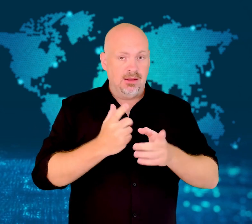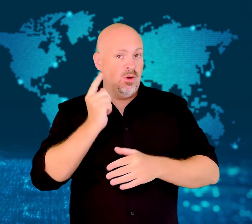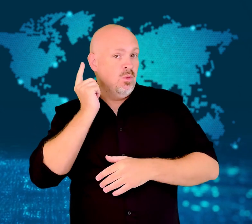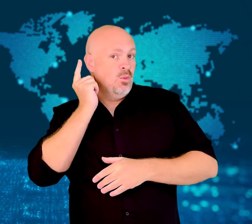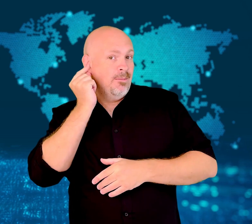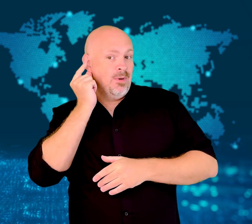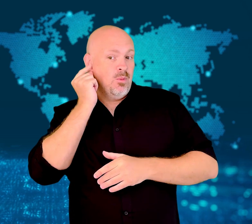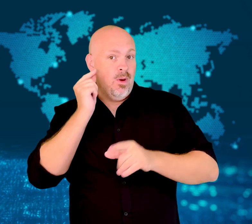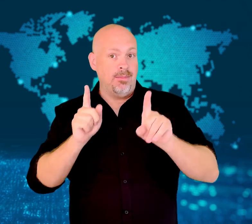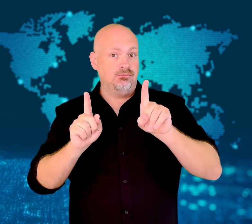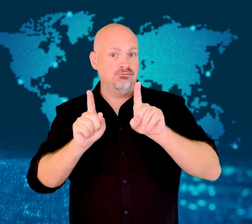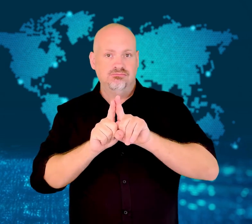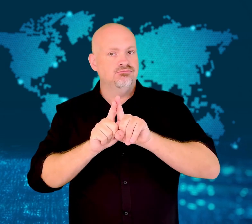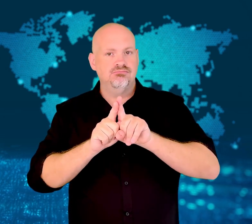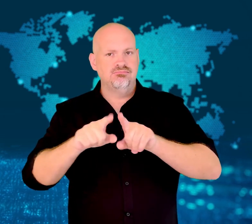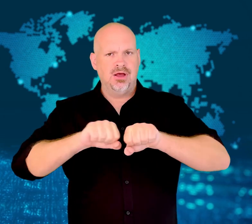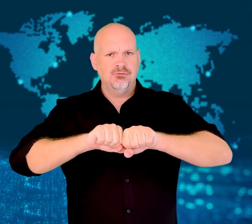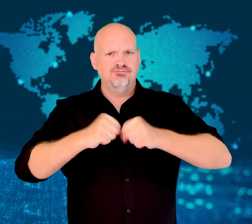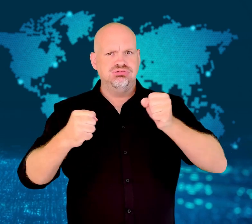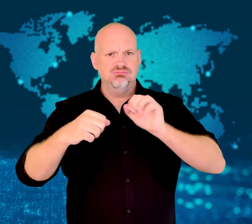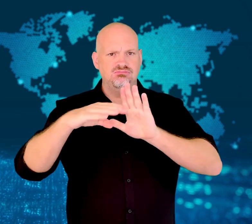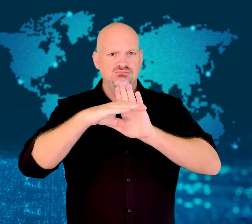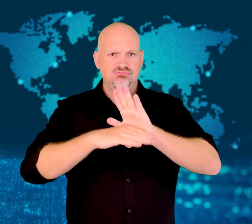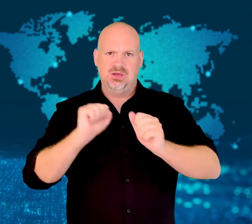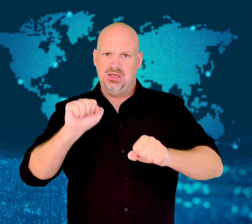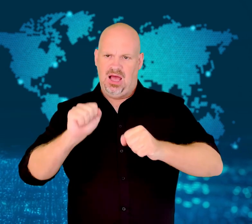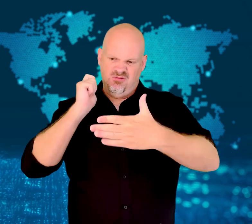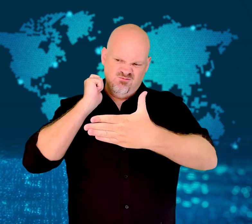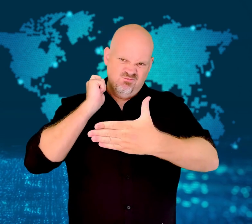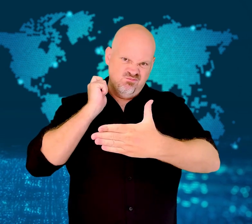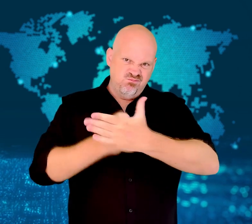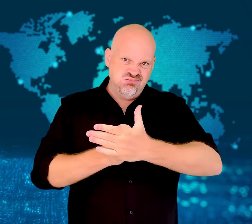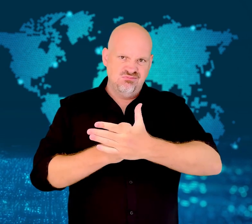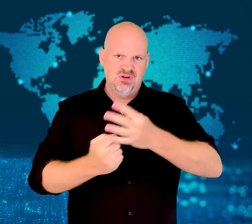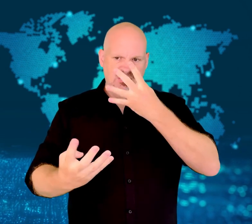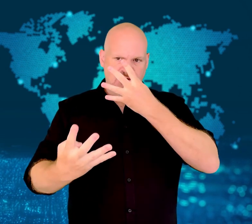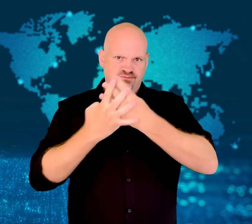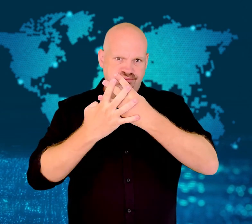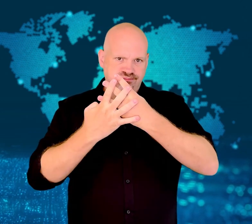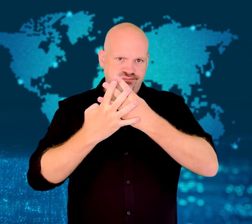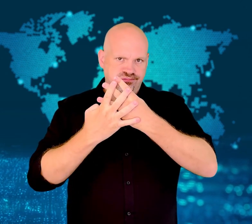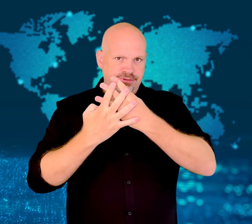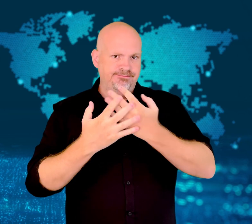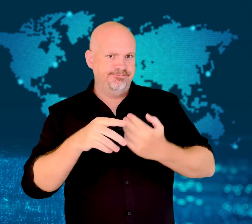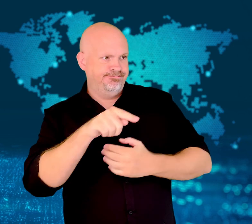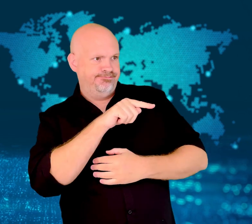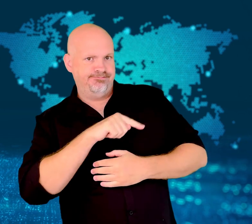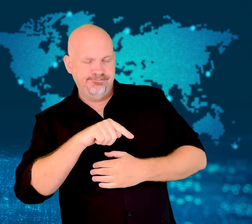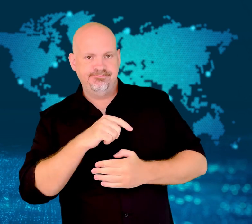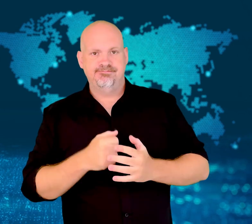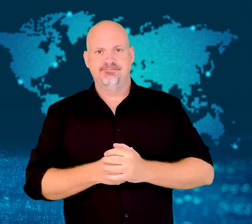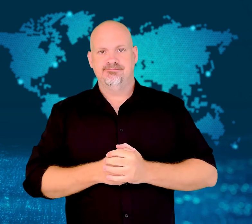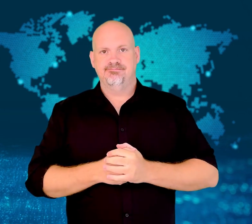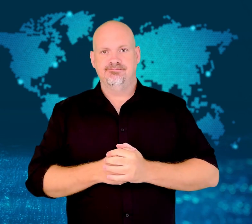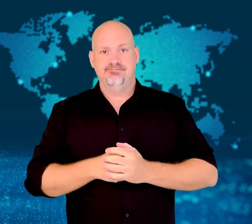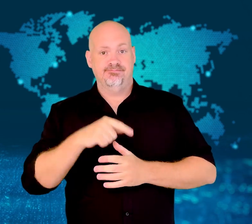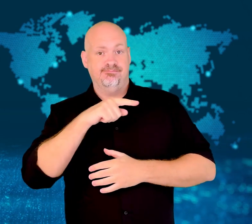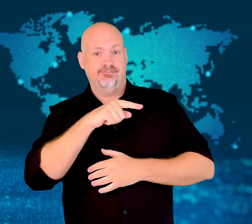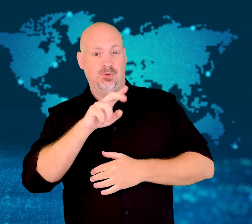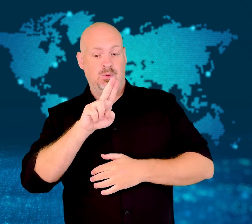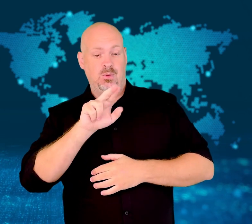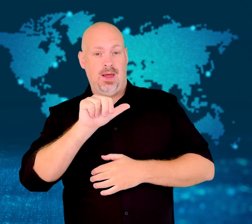homosexuality a criminal offense punishable by fines and imprisonment.